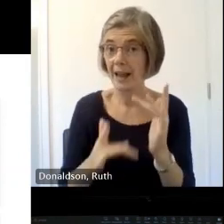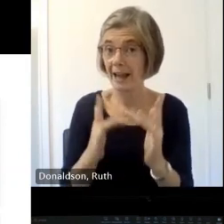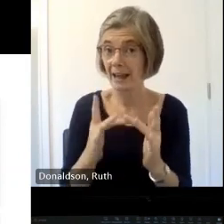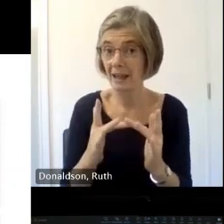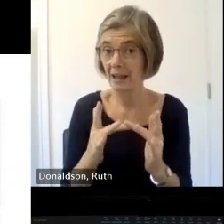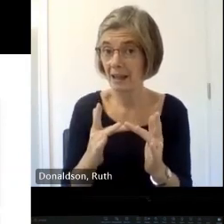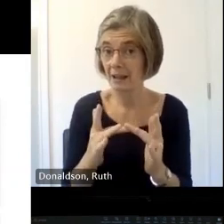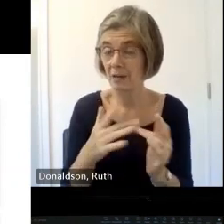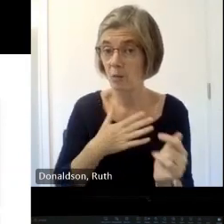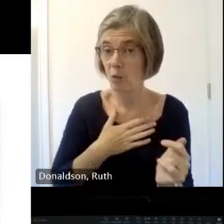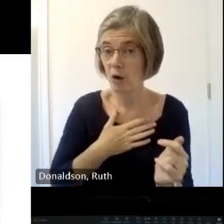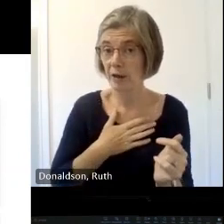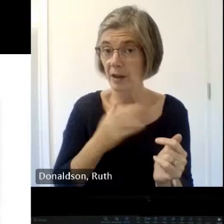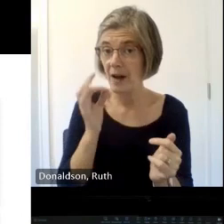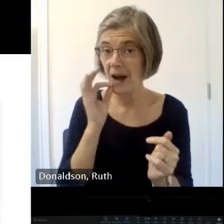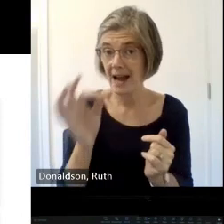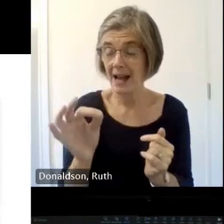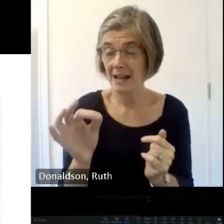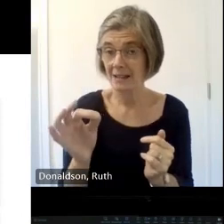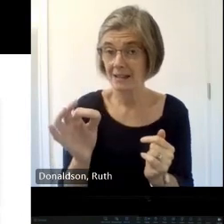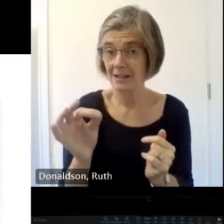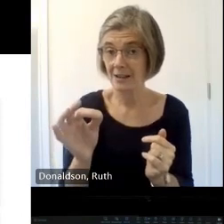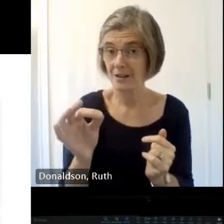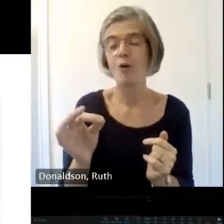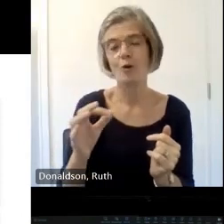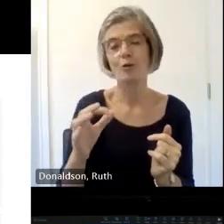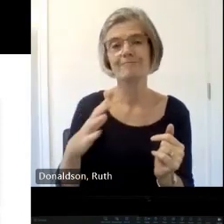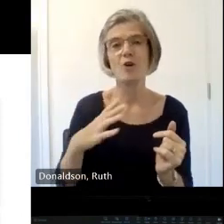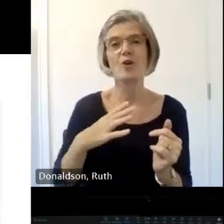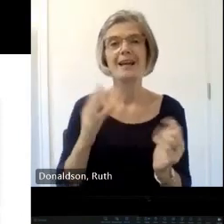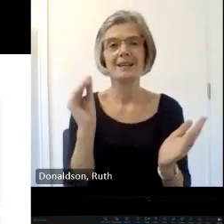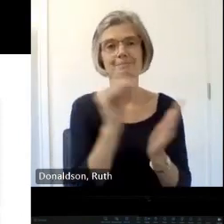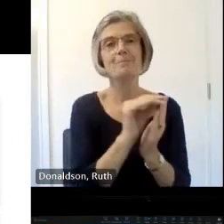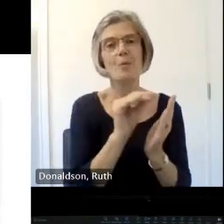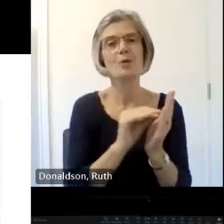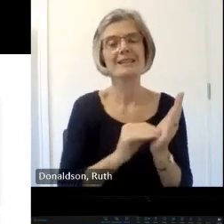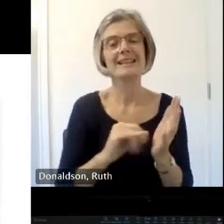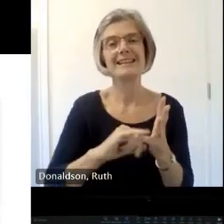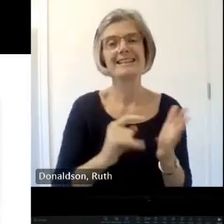all on slido yeah slid okay perfect thank very much for that um there's a couple of questions